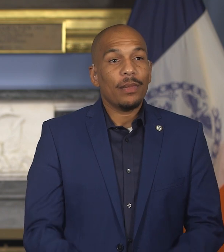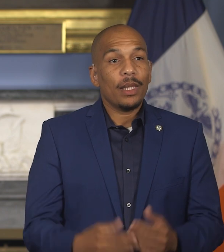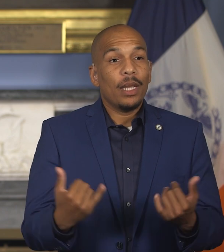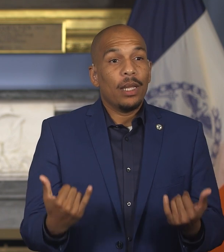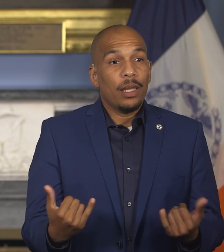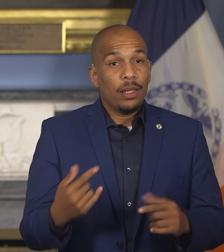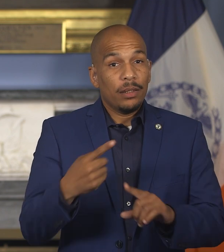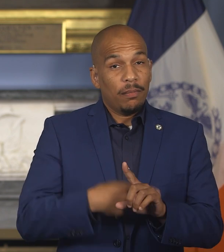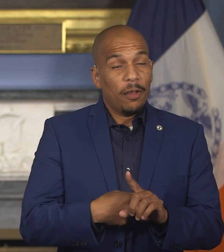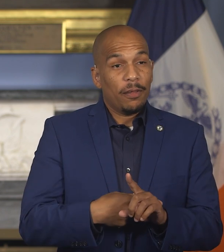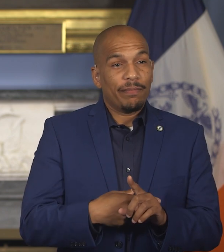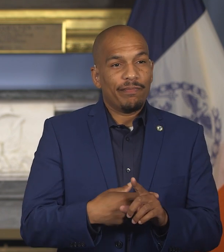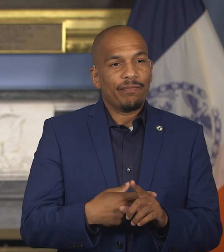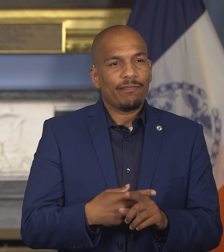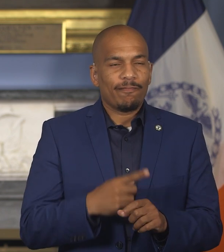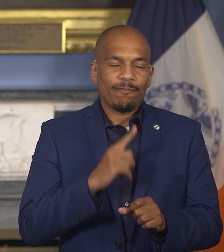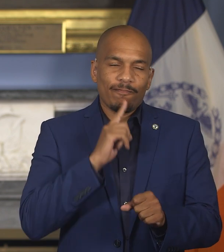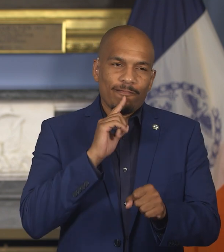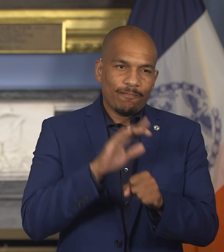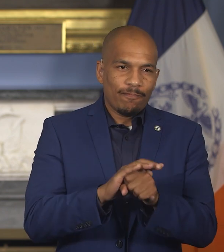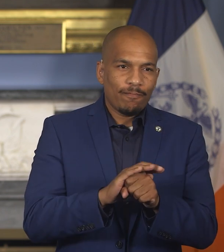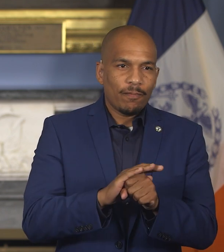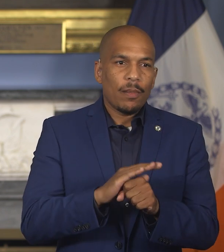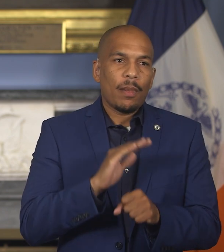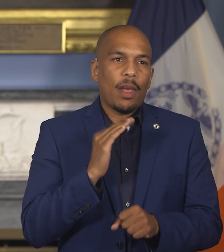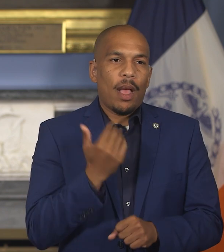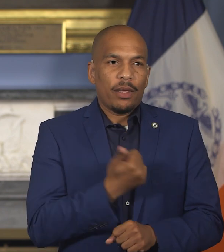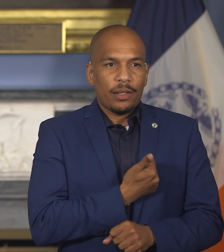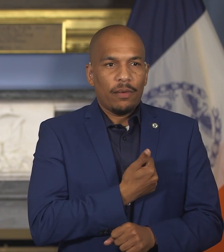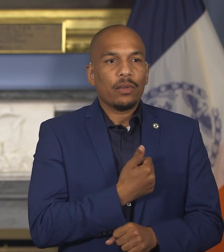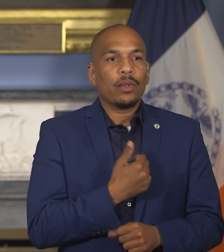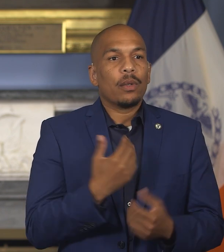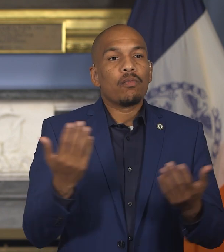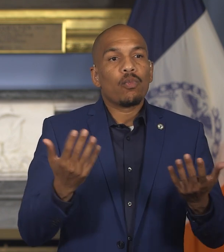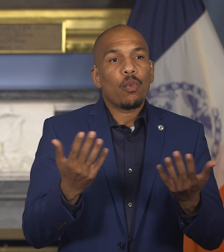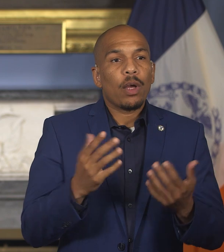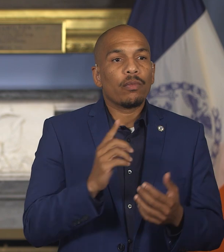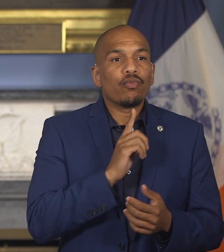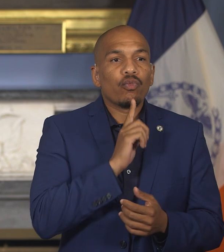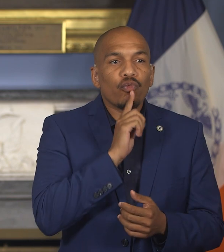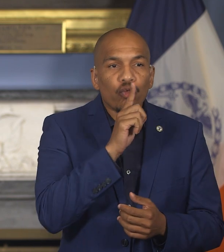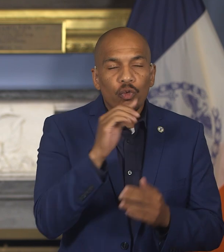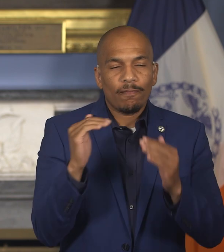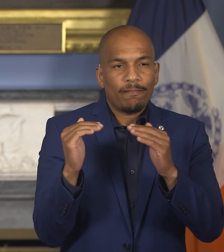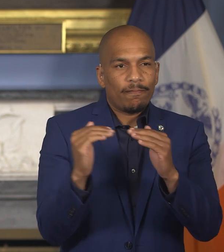let’s rededicate ourselves to true equity and make sure that every New Yorker